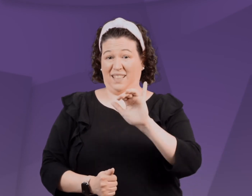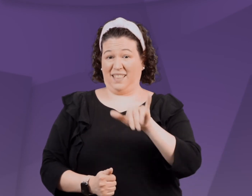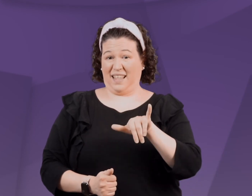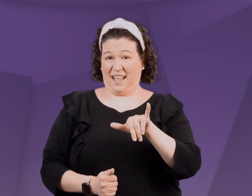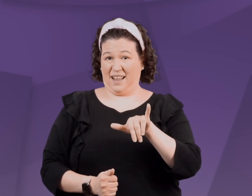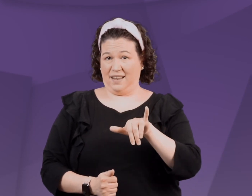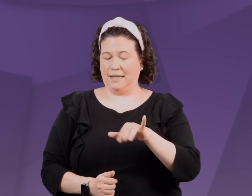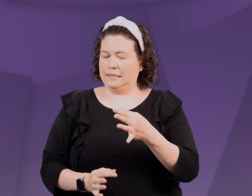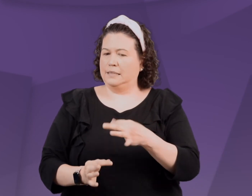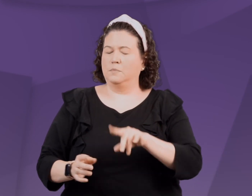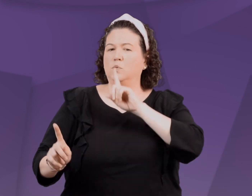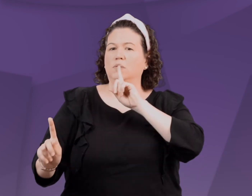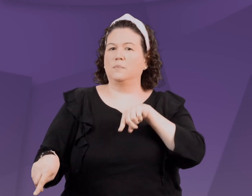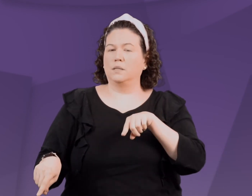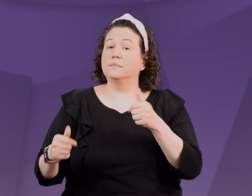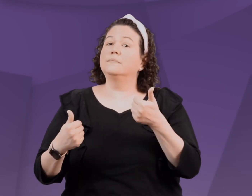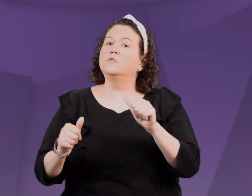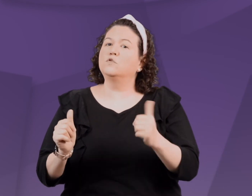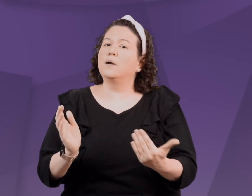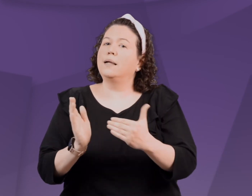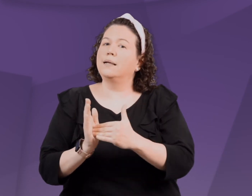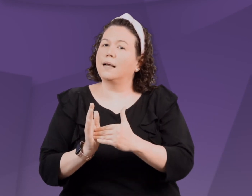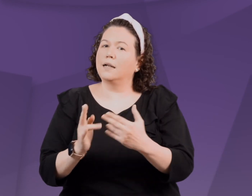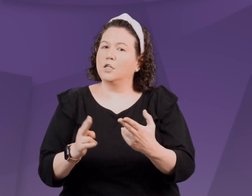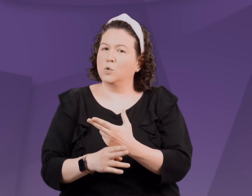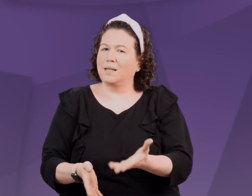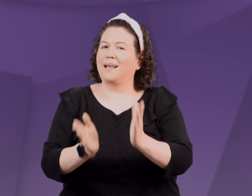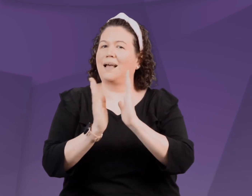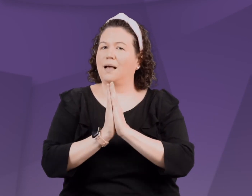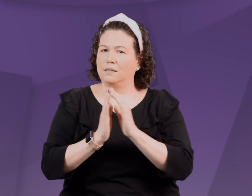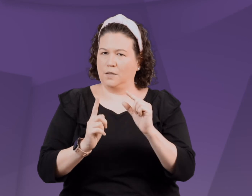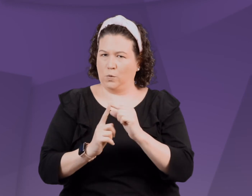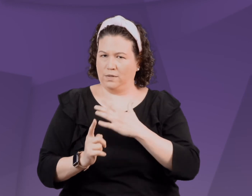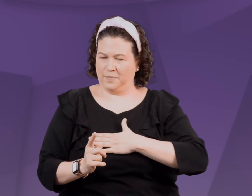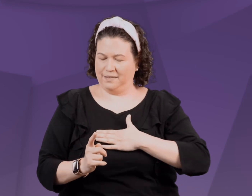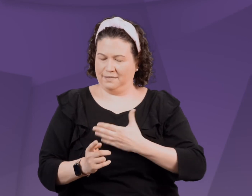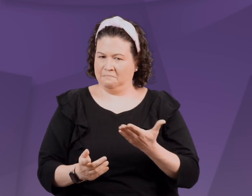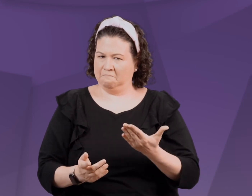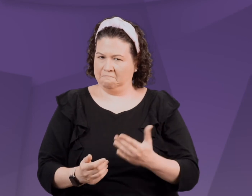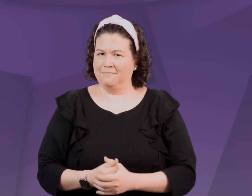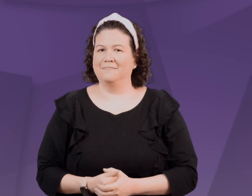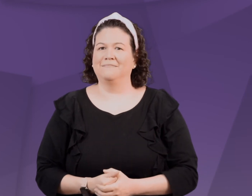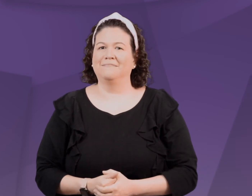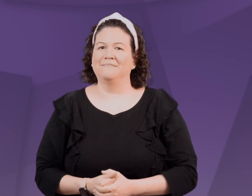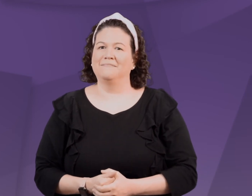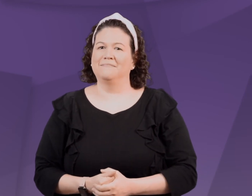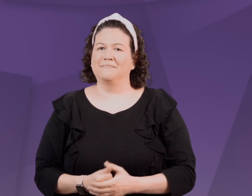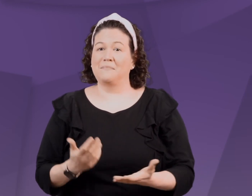This can be responded to with a simple try again with asking words.